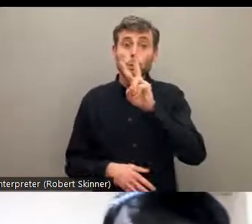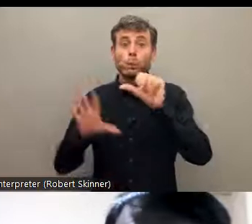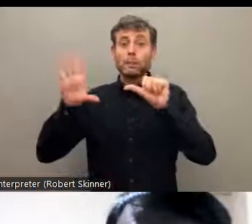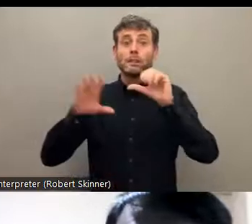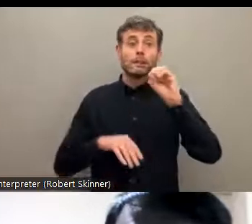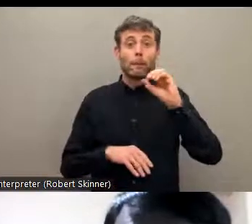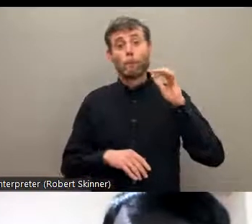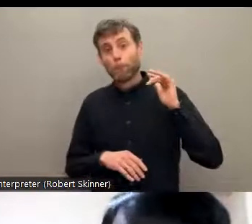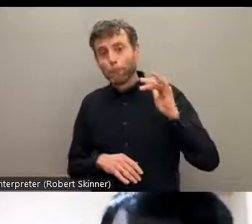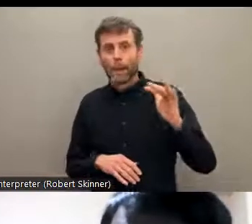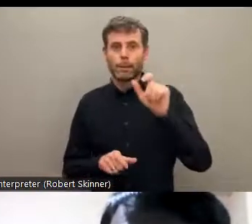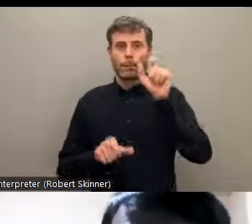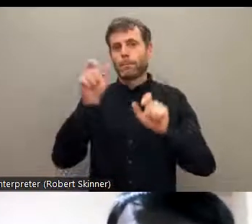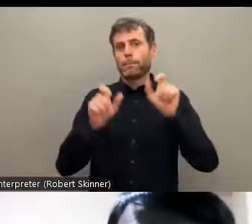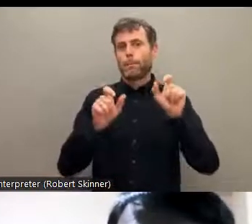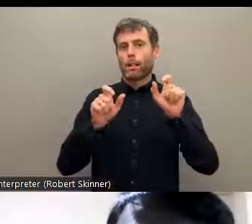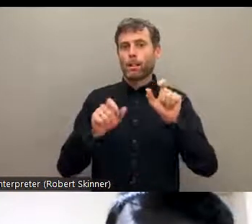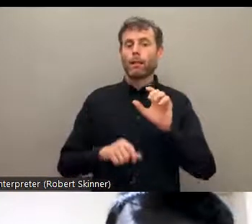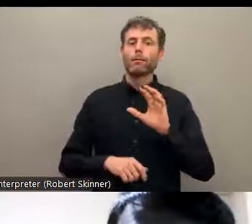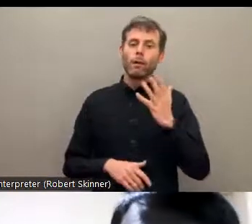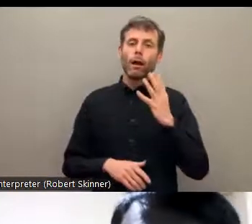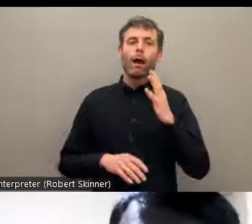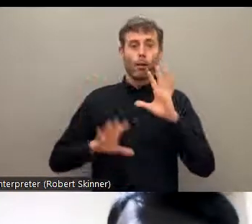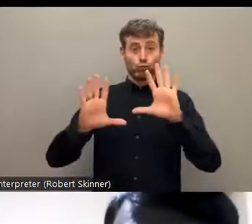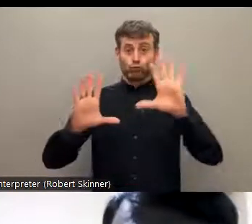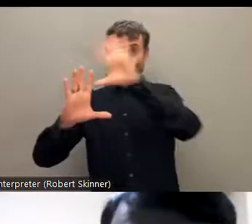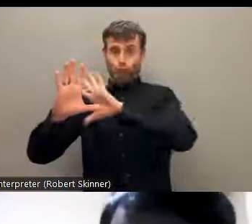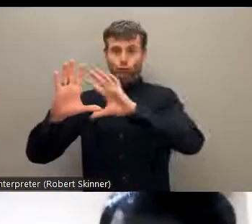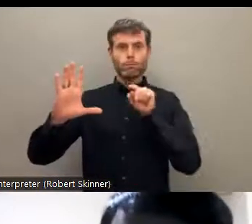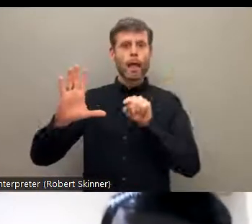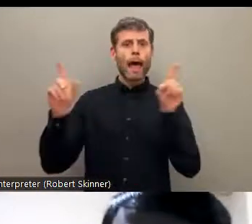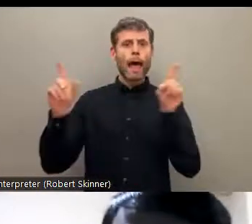around 260 million Dalit people, in